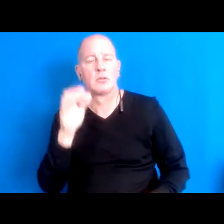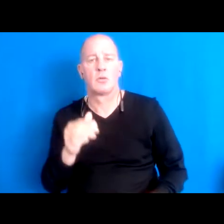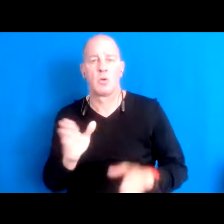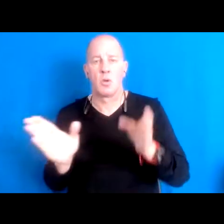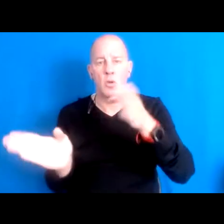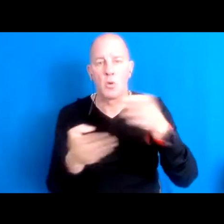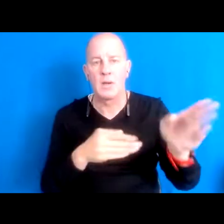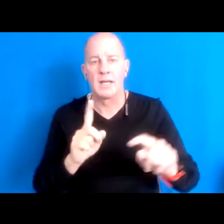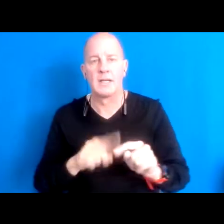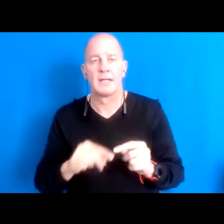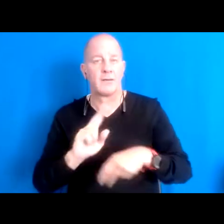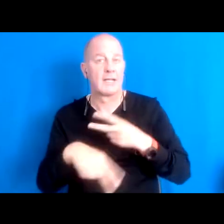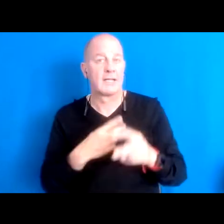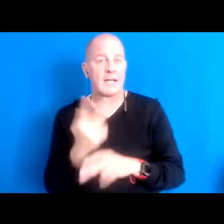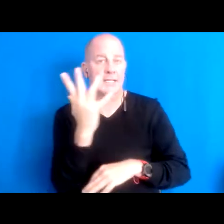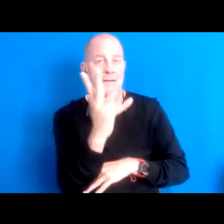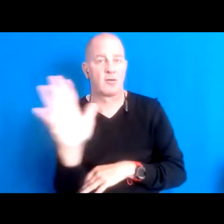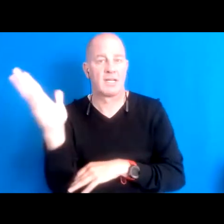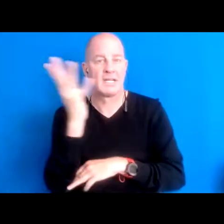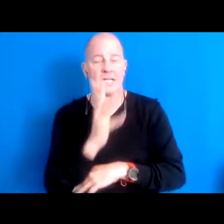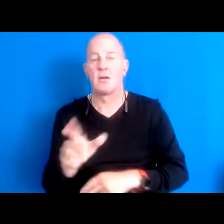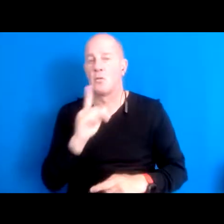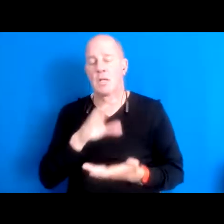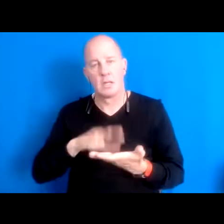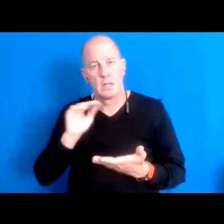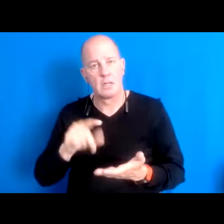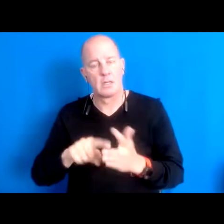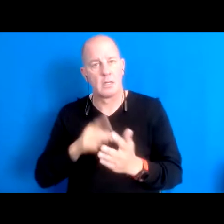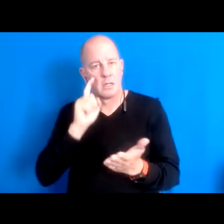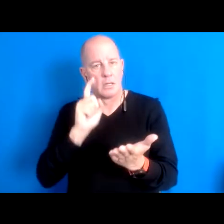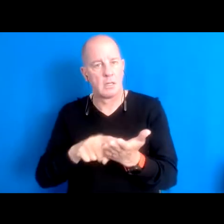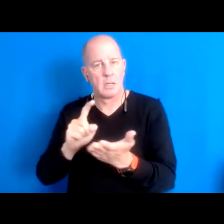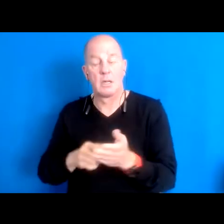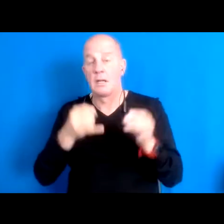of trees, really learned to start recognizing individuals, and for me as someone